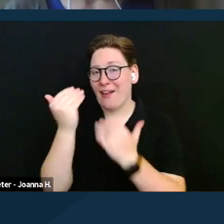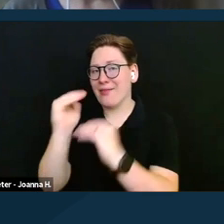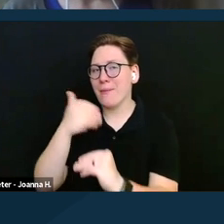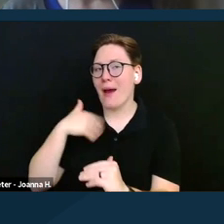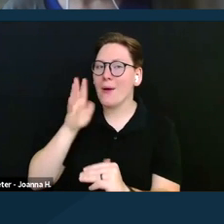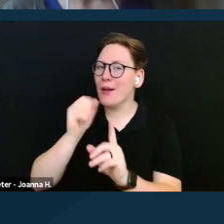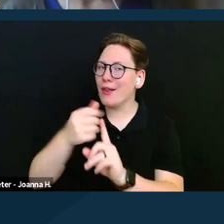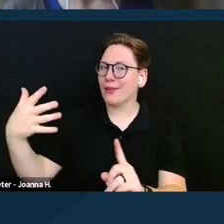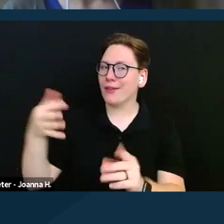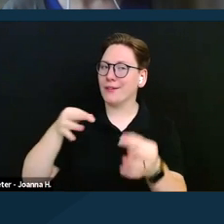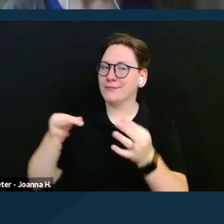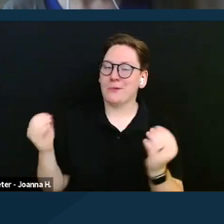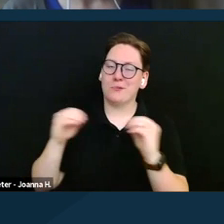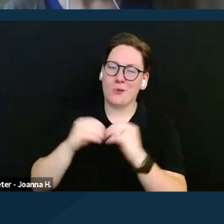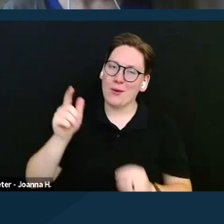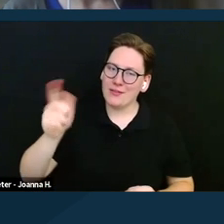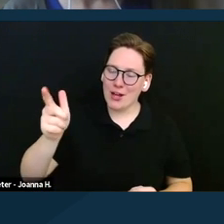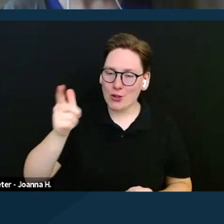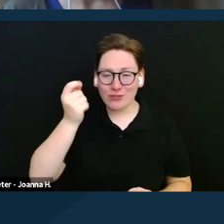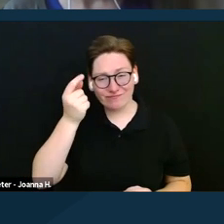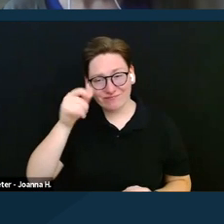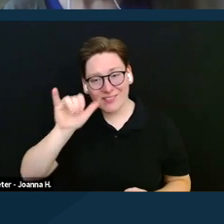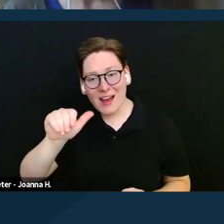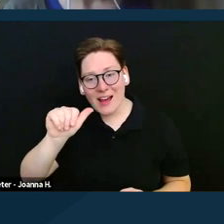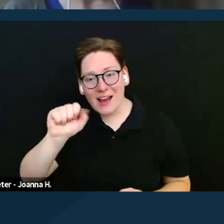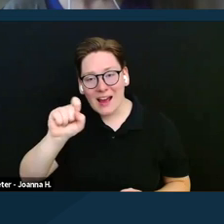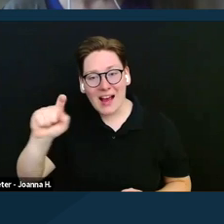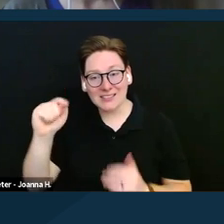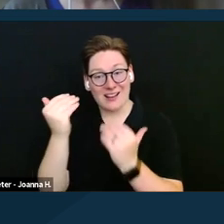but those asset limits have been the same $2,000